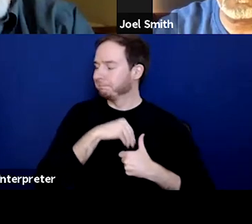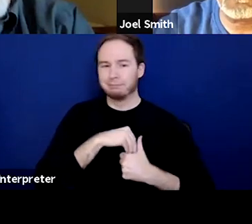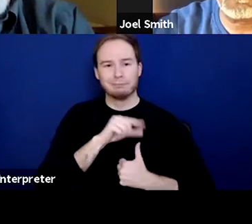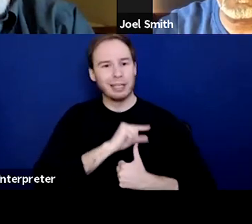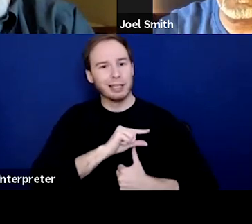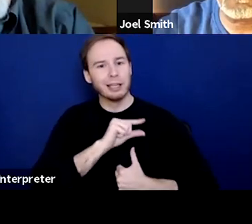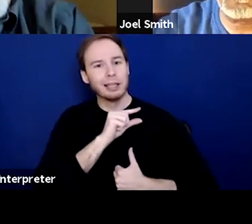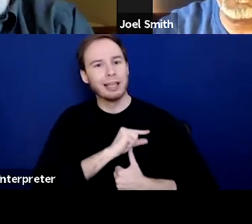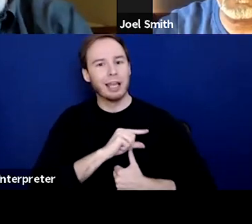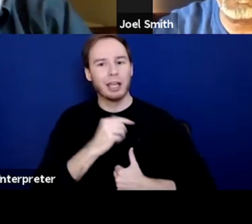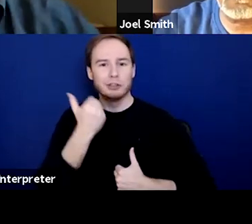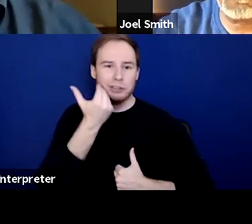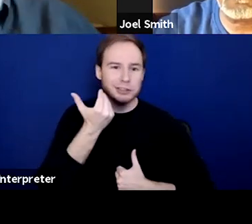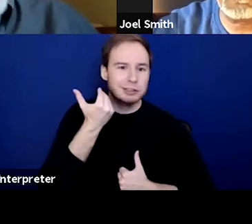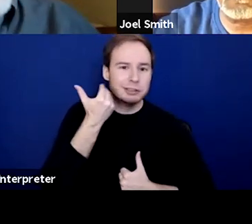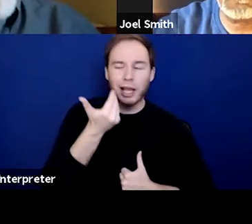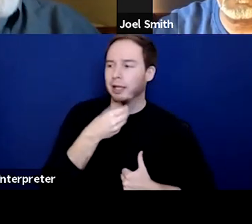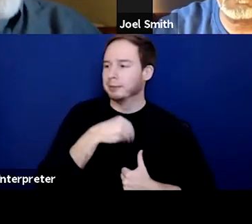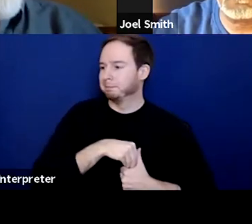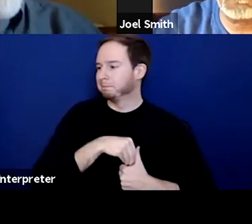and the things that woulda, shoulda, coulda.